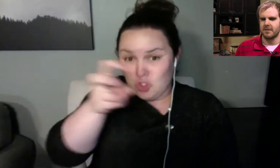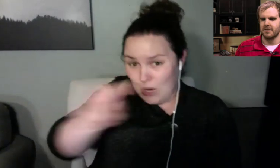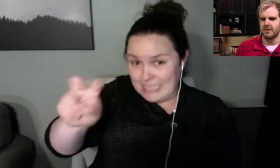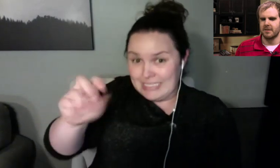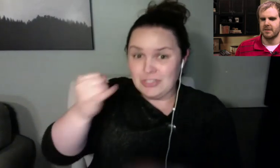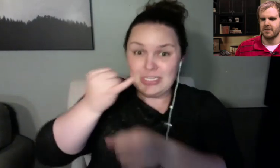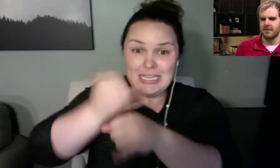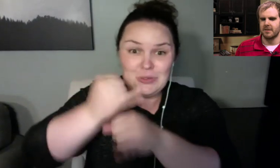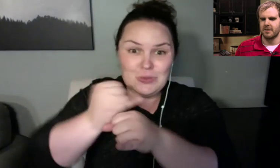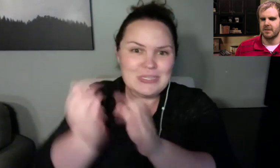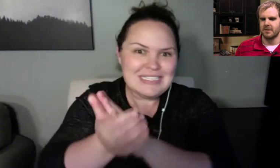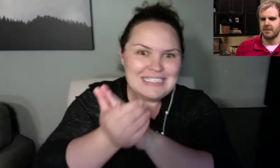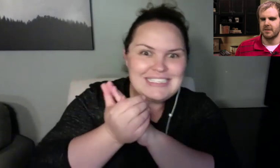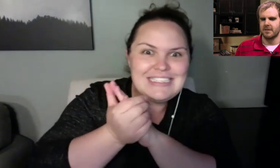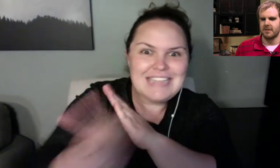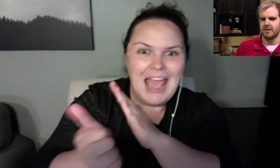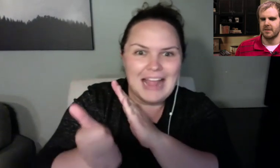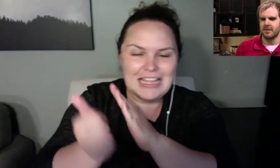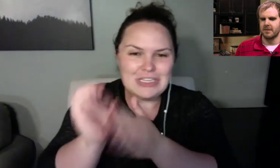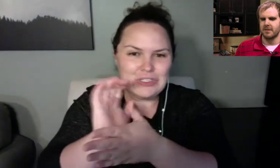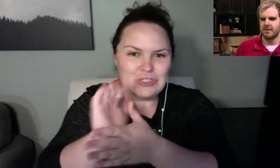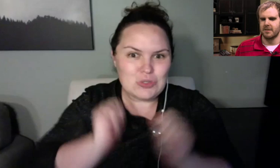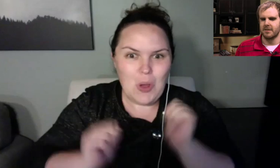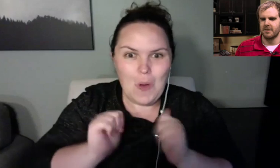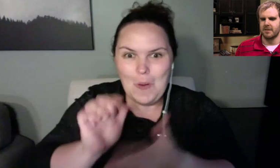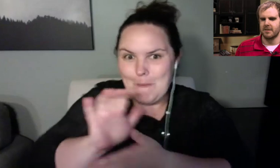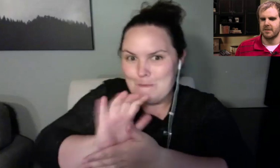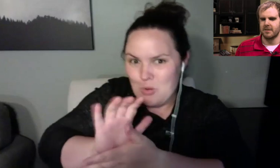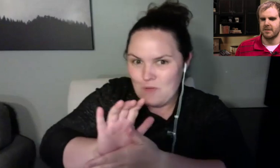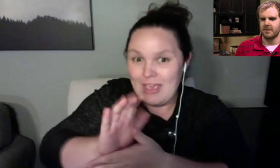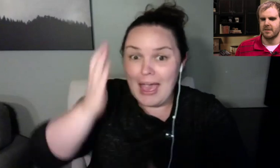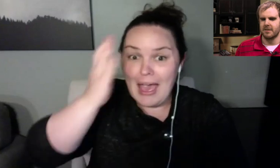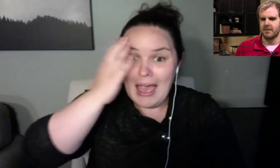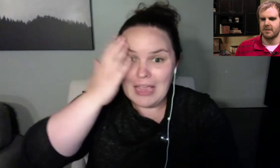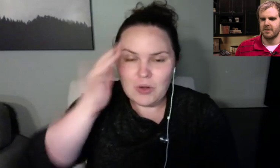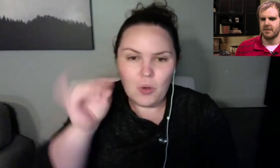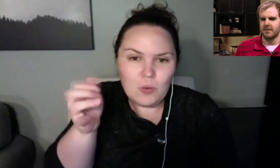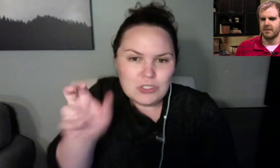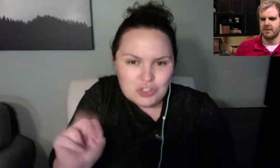movie. I know Jen has put in a lot of hard work on